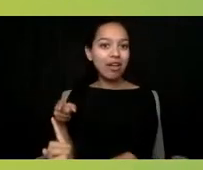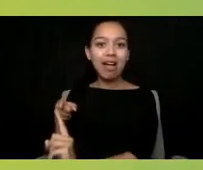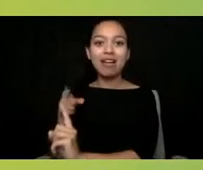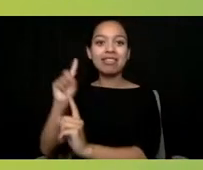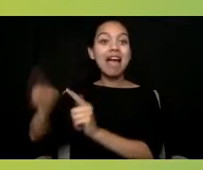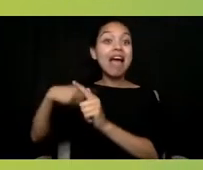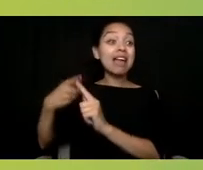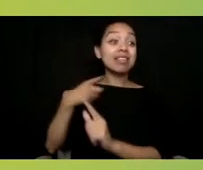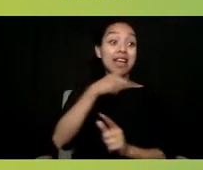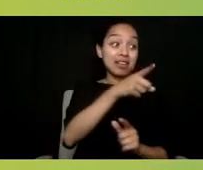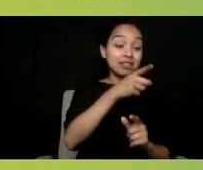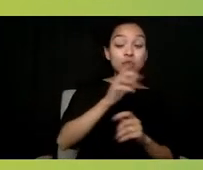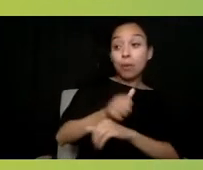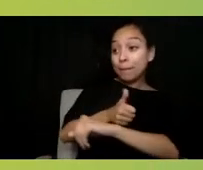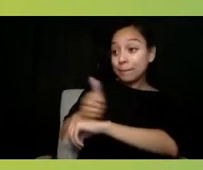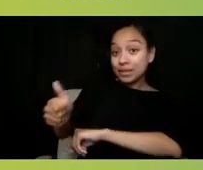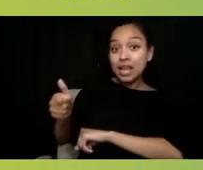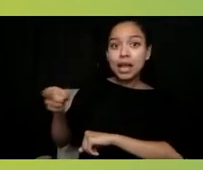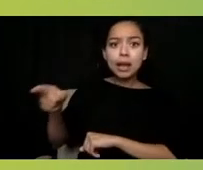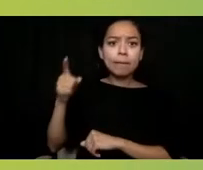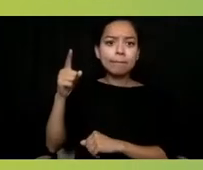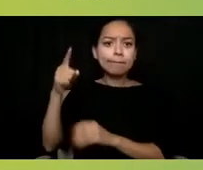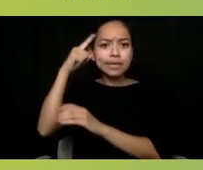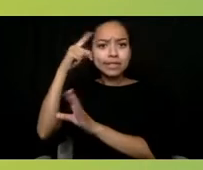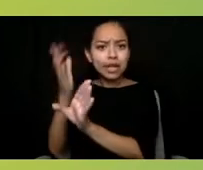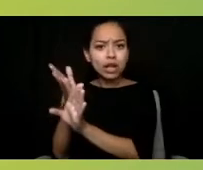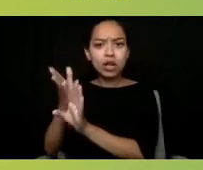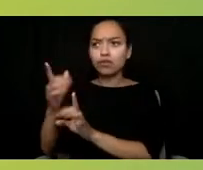I mean, that is inexcusable and we have to push back.